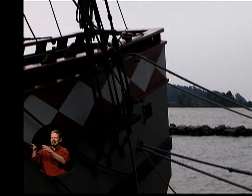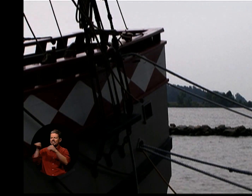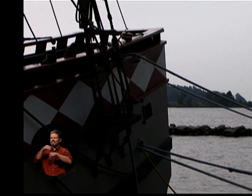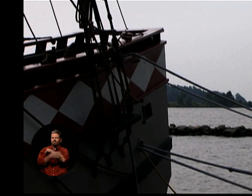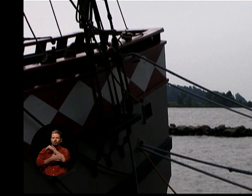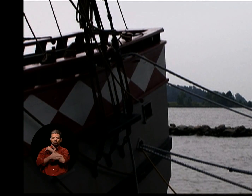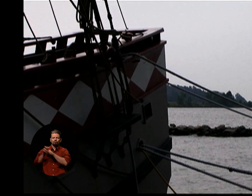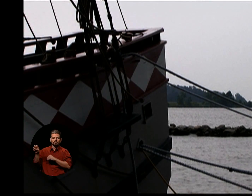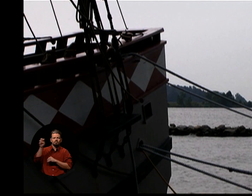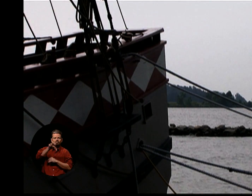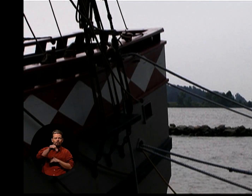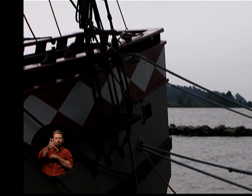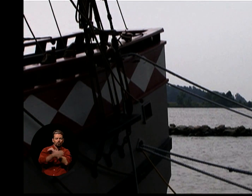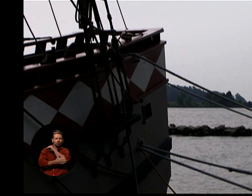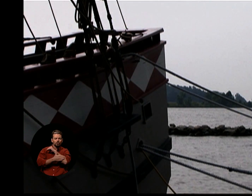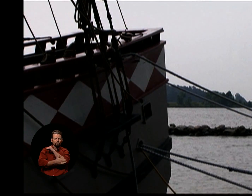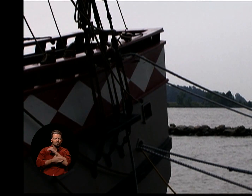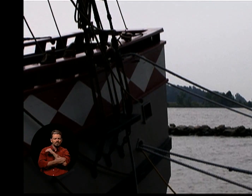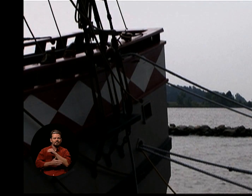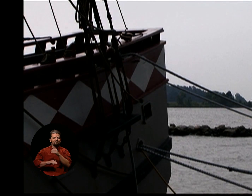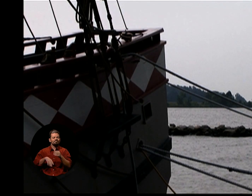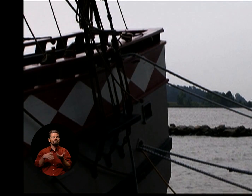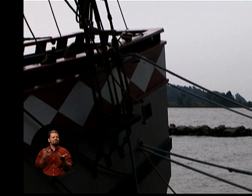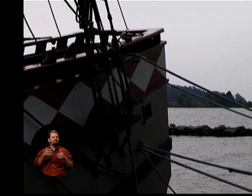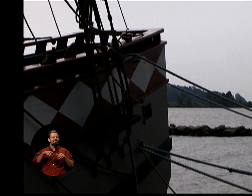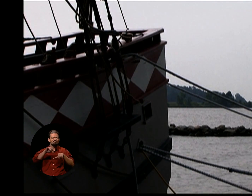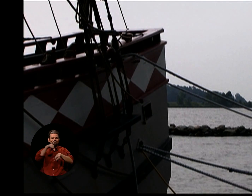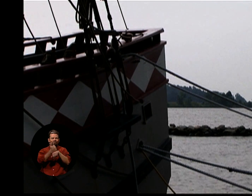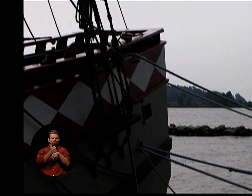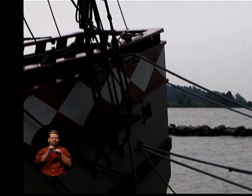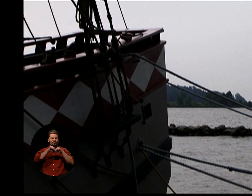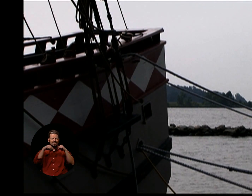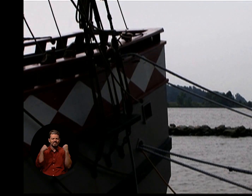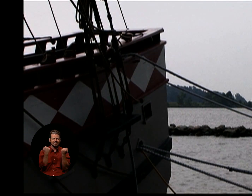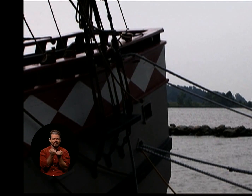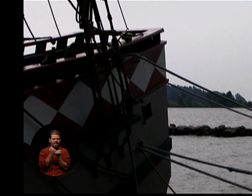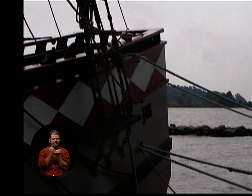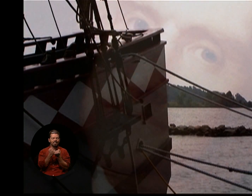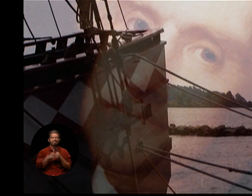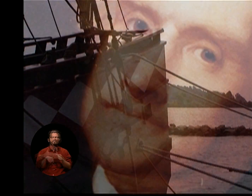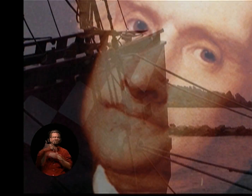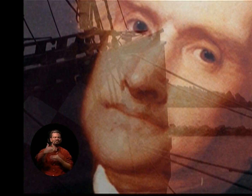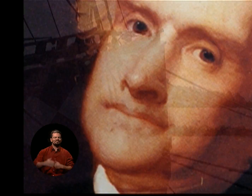OF DEPARTING FROM THE COUNTRY IN WHICH CHANCE, NOT CHOICE, HAS PLACED THEM.